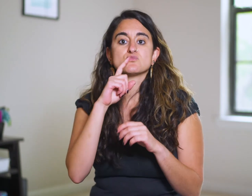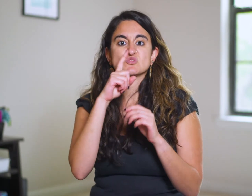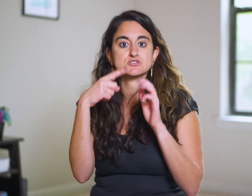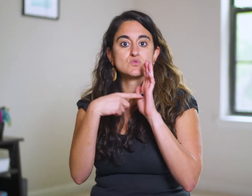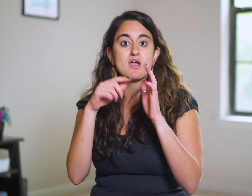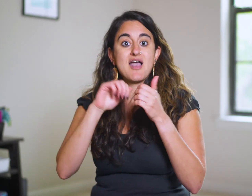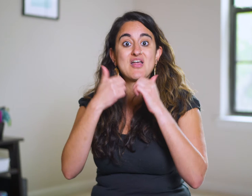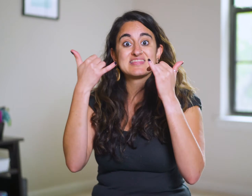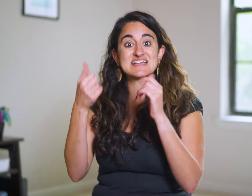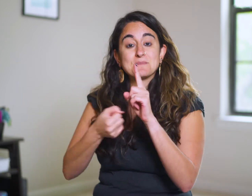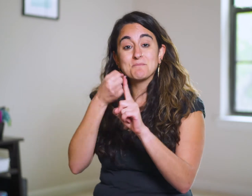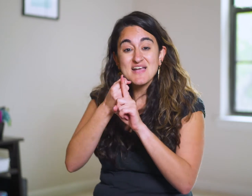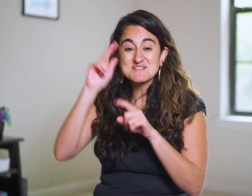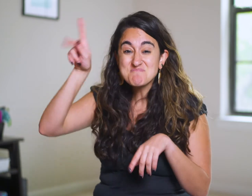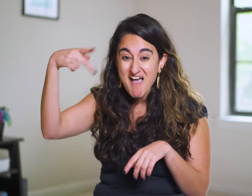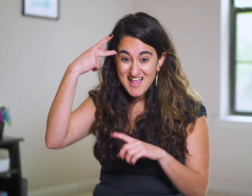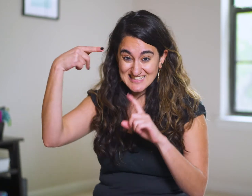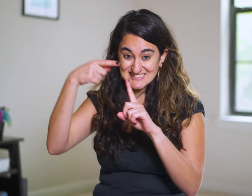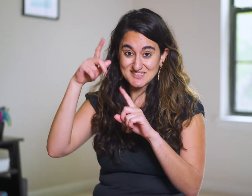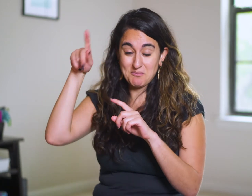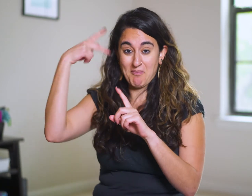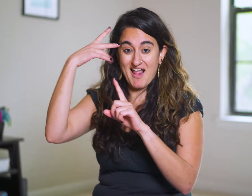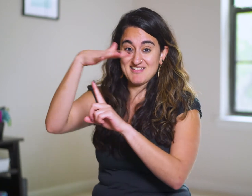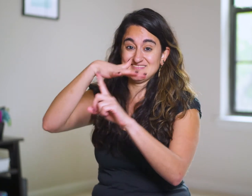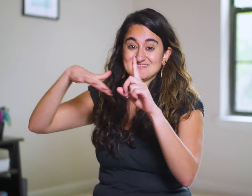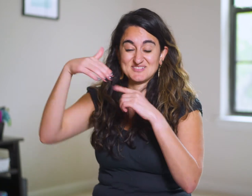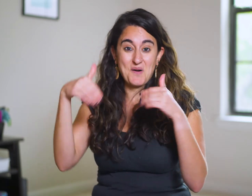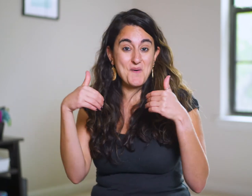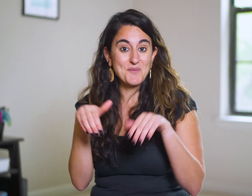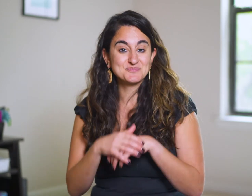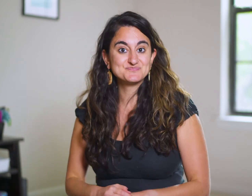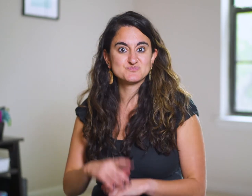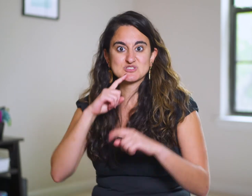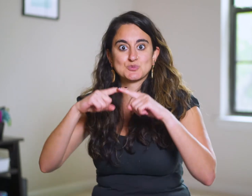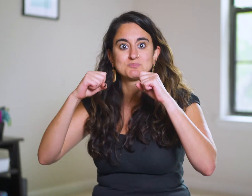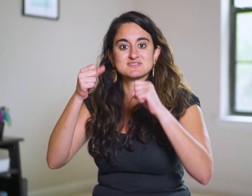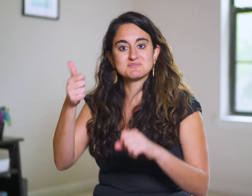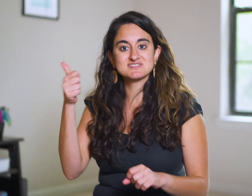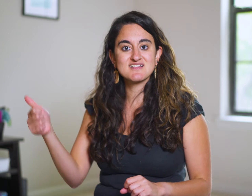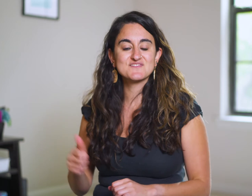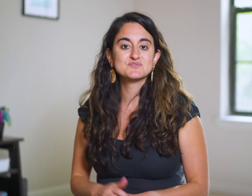it just shows us how this impacts the political climate.